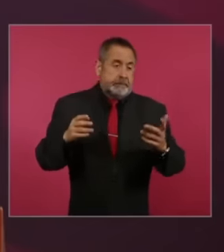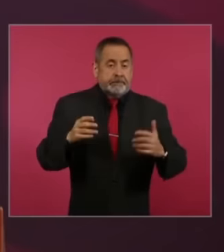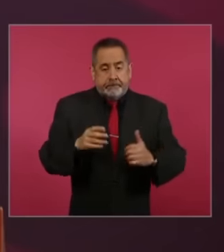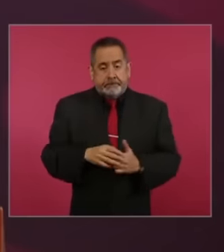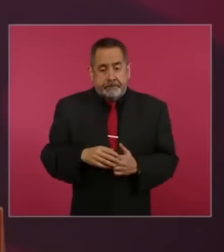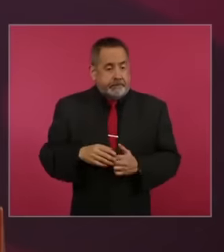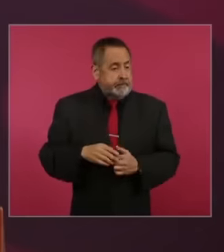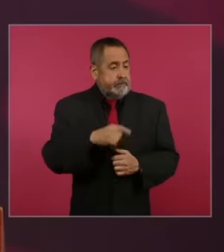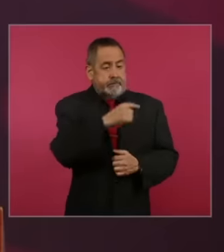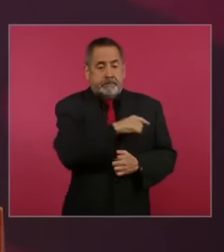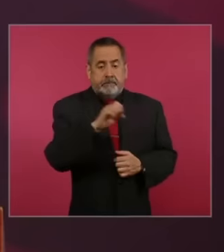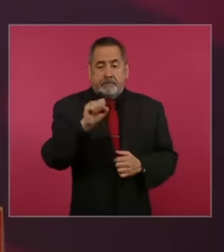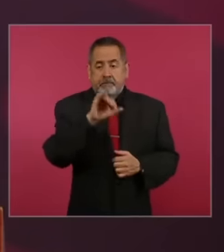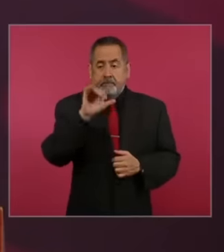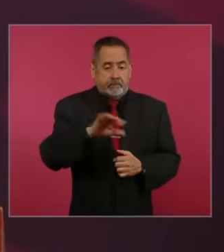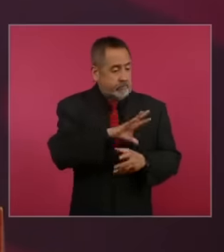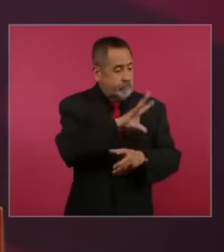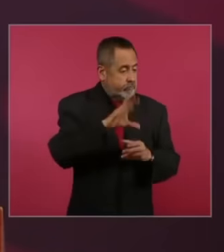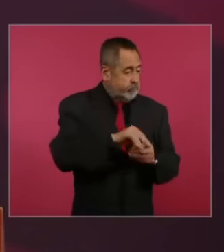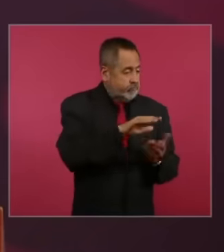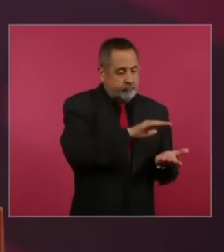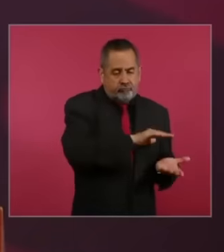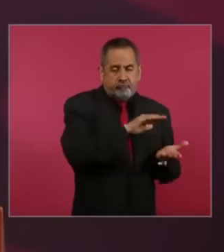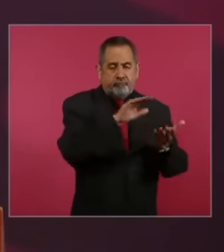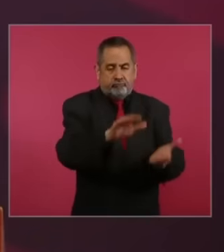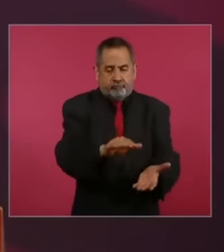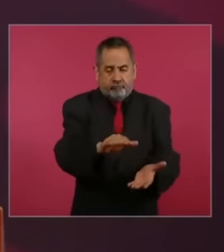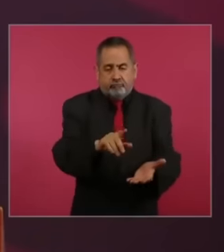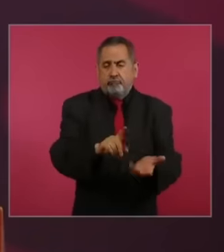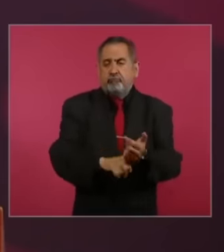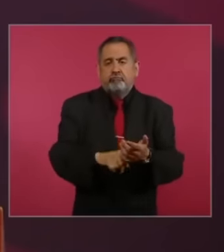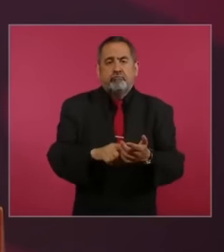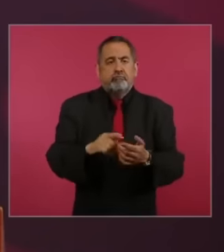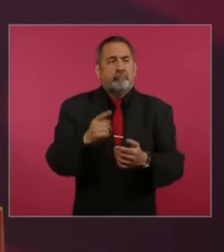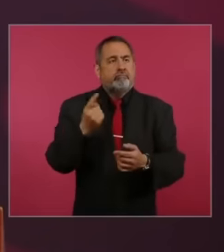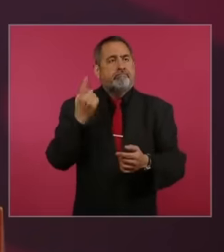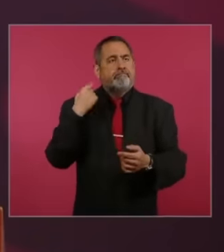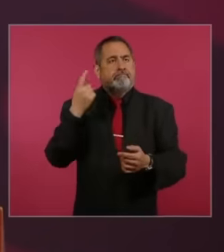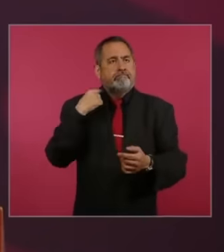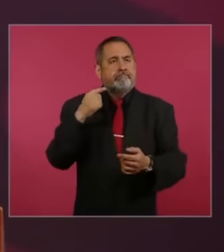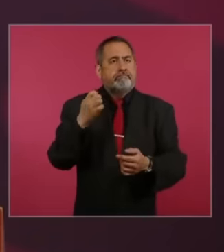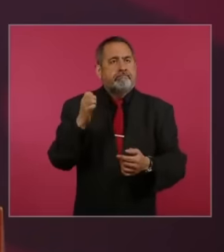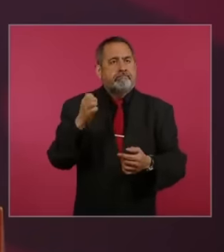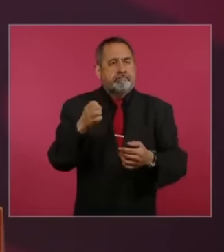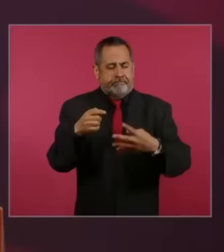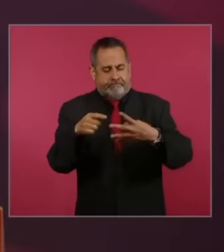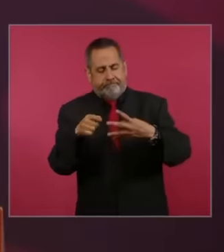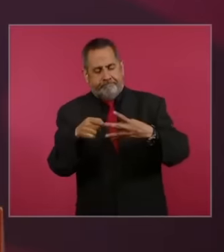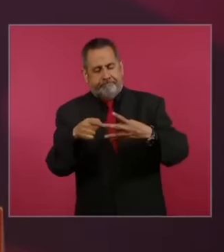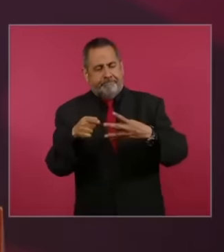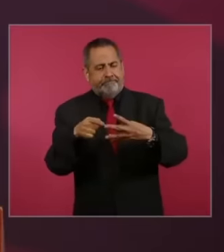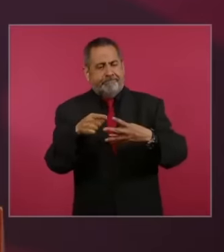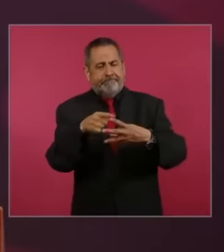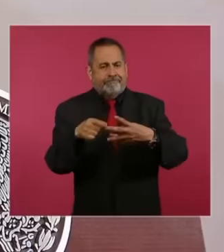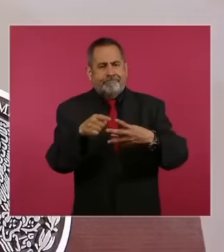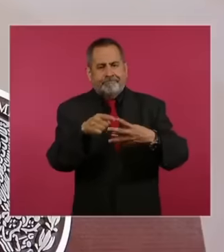returned to more Within the first half of January of this year, we could already have